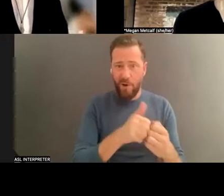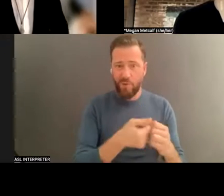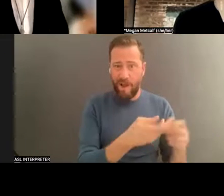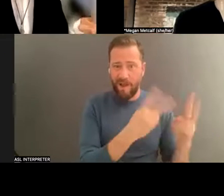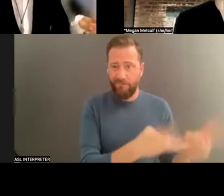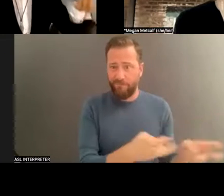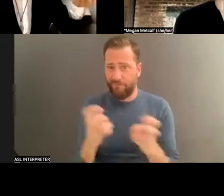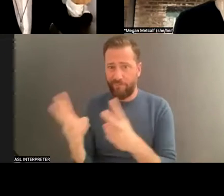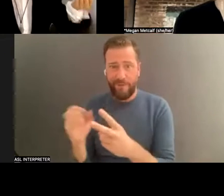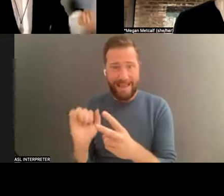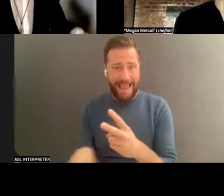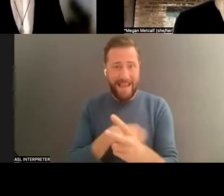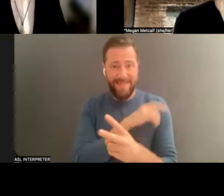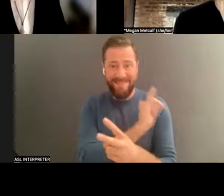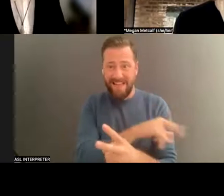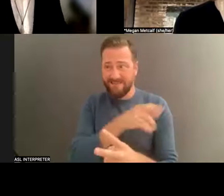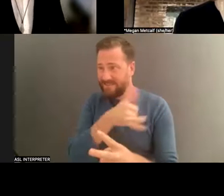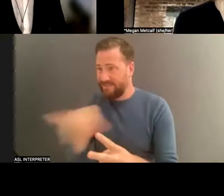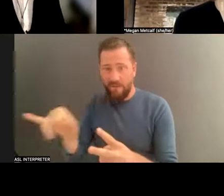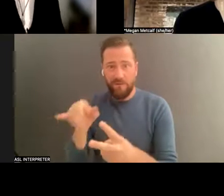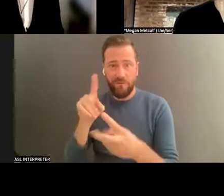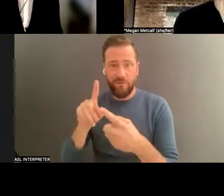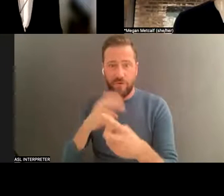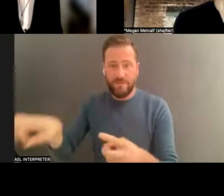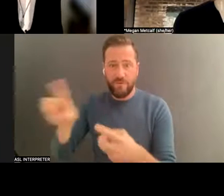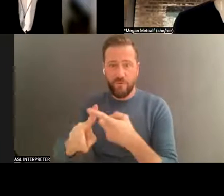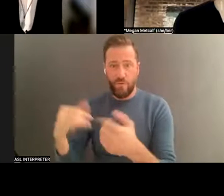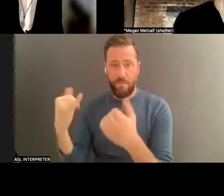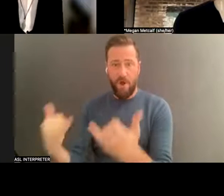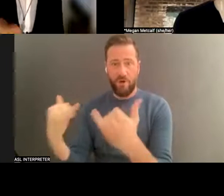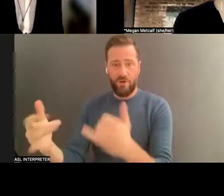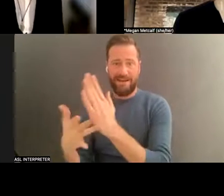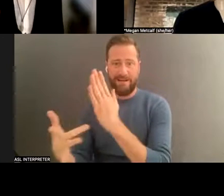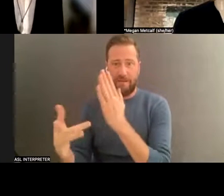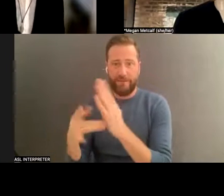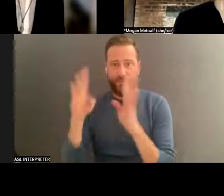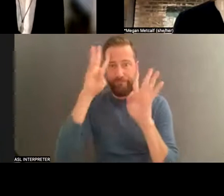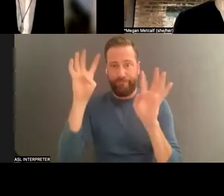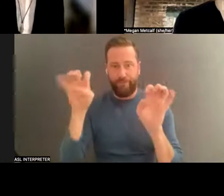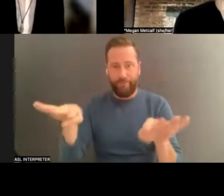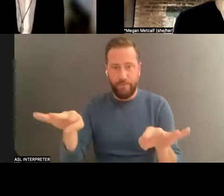signals are still there; right? So we can go in many directions